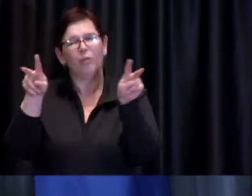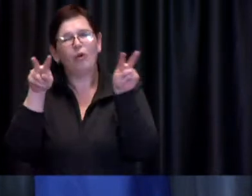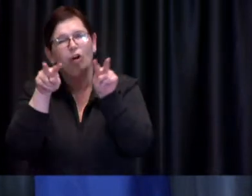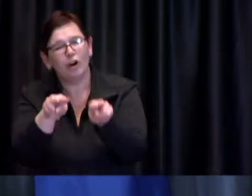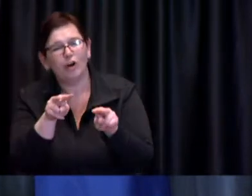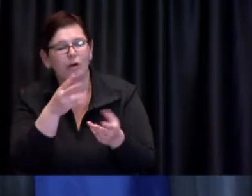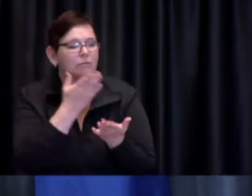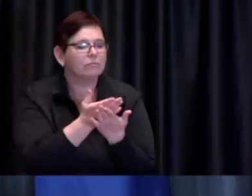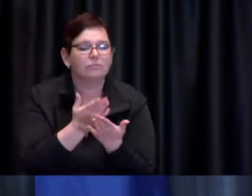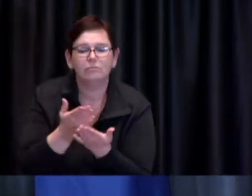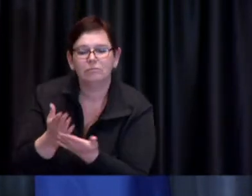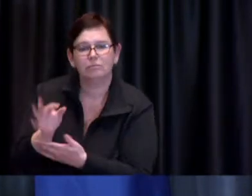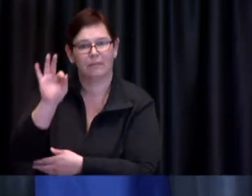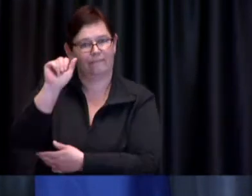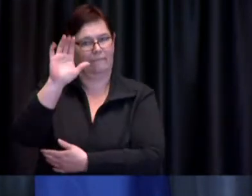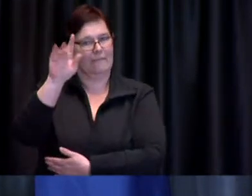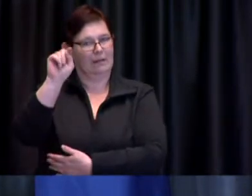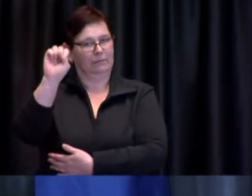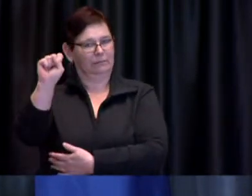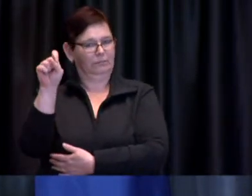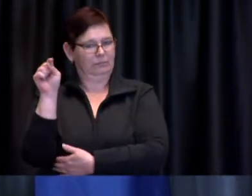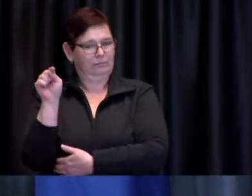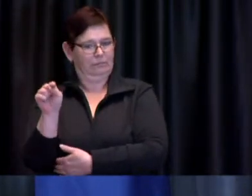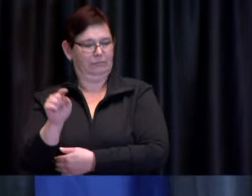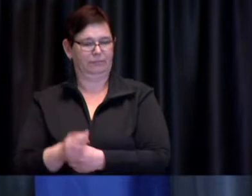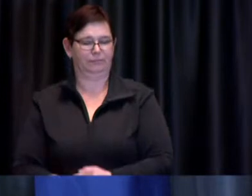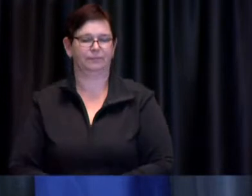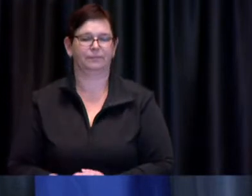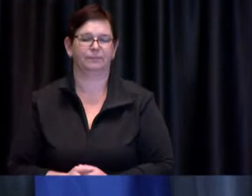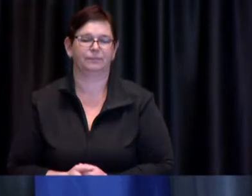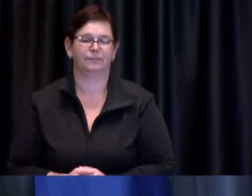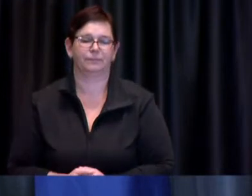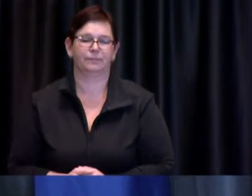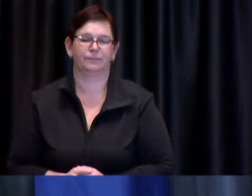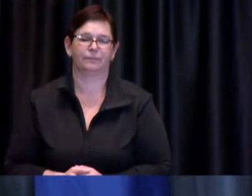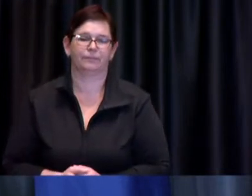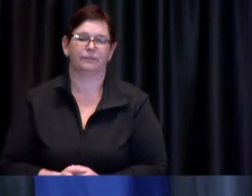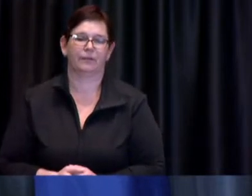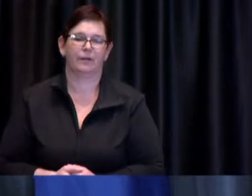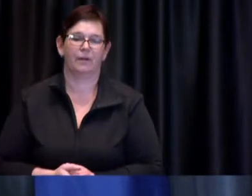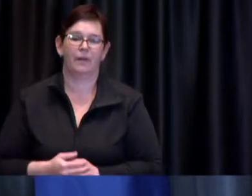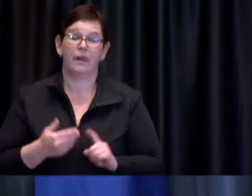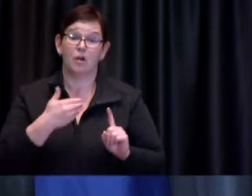we know that uh certainly um for for residents throughout the City of Toronto 60 plus